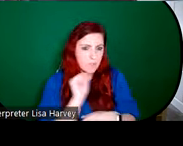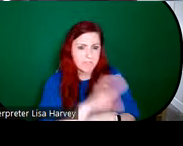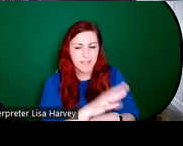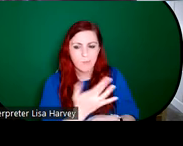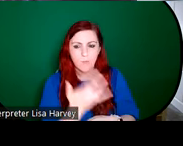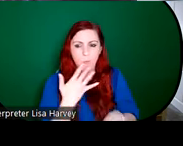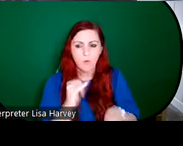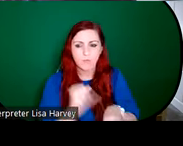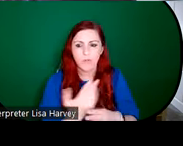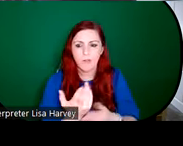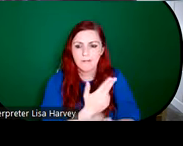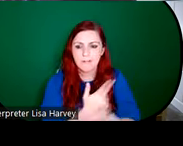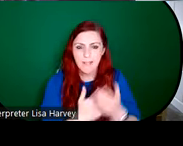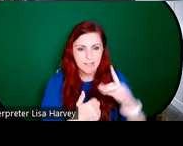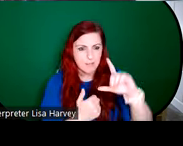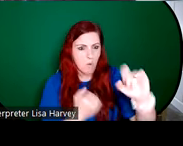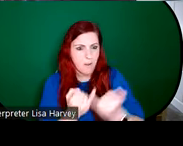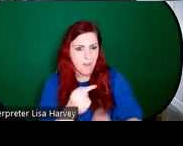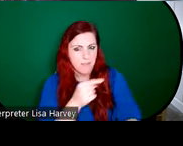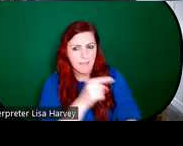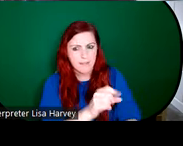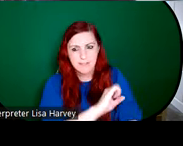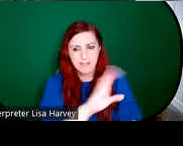quite small sketch designs, to their clients and the clients would approve them